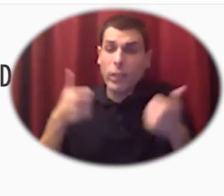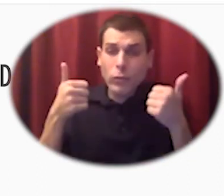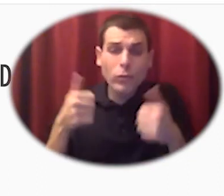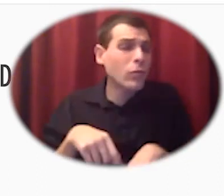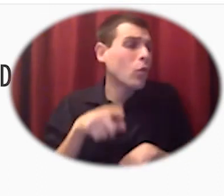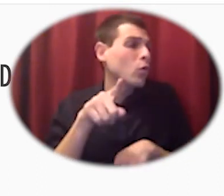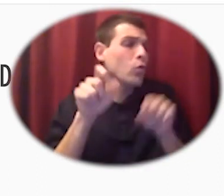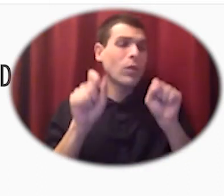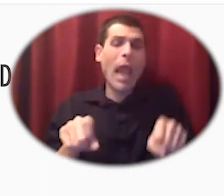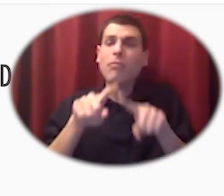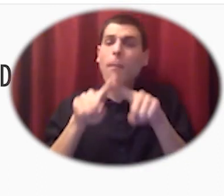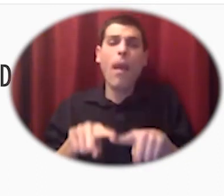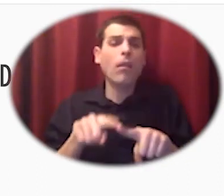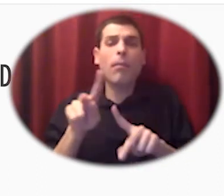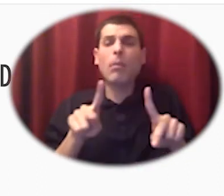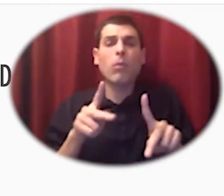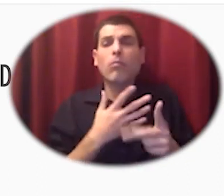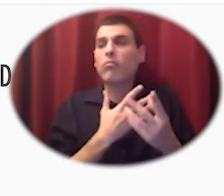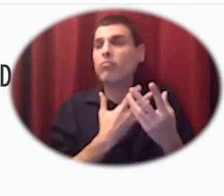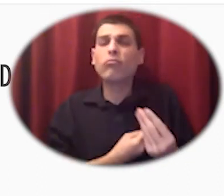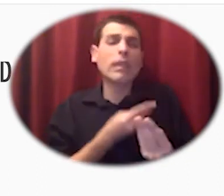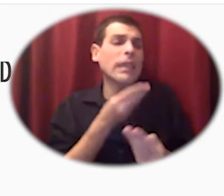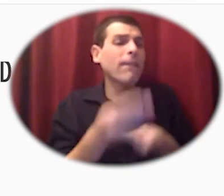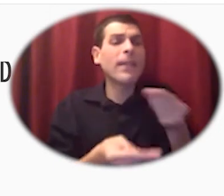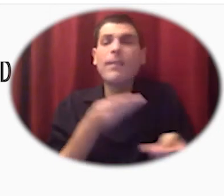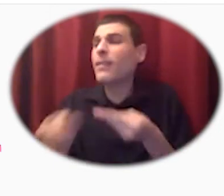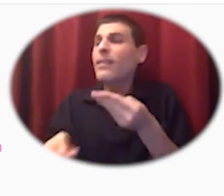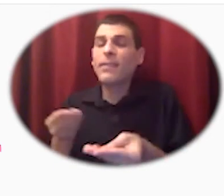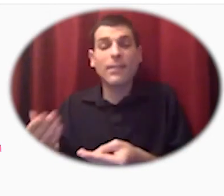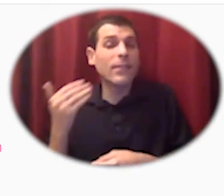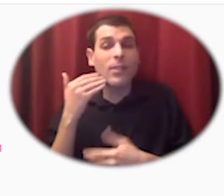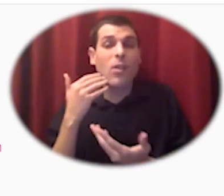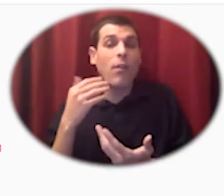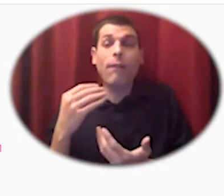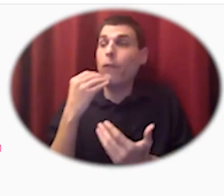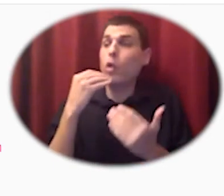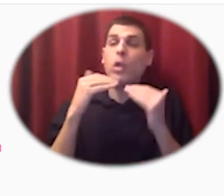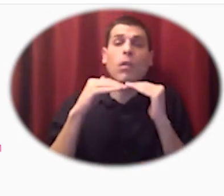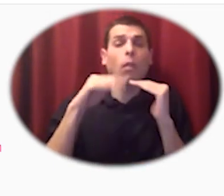being not secure for long-term food sovereignty so some of